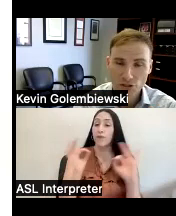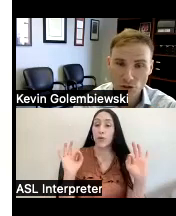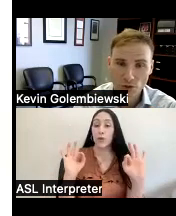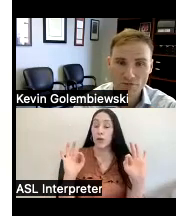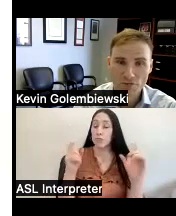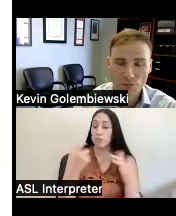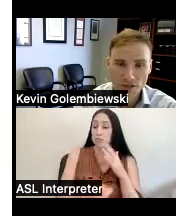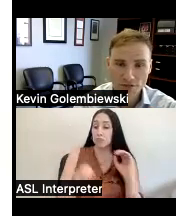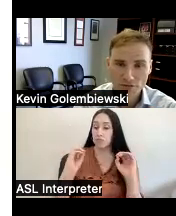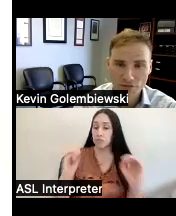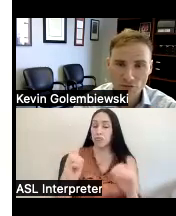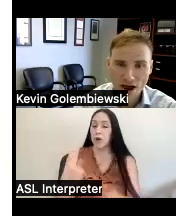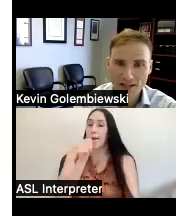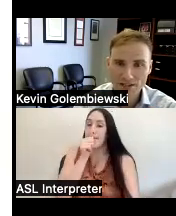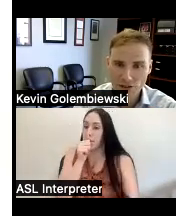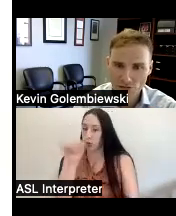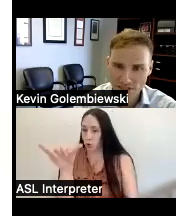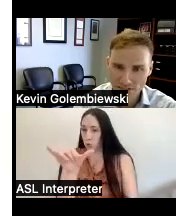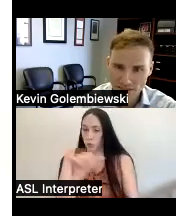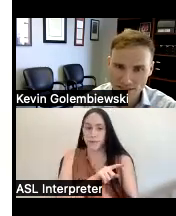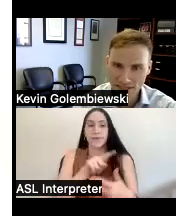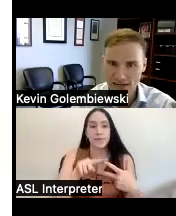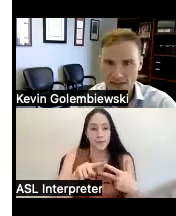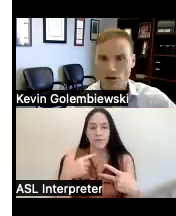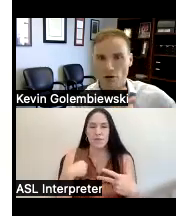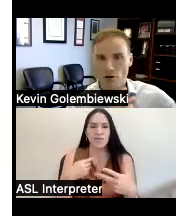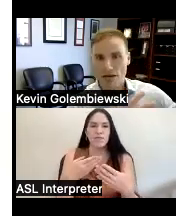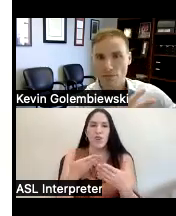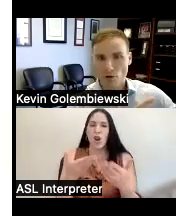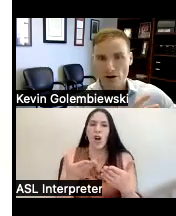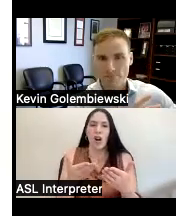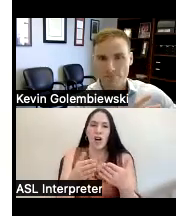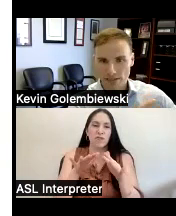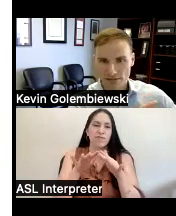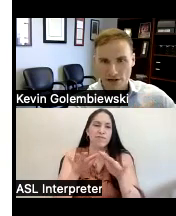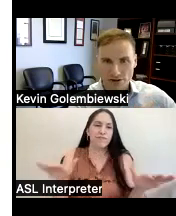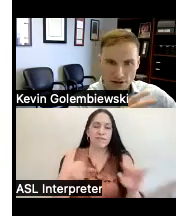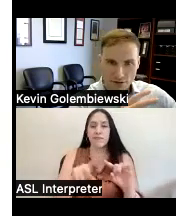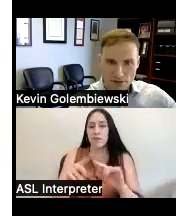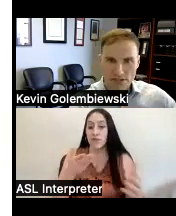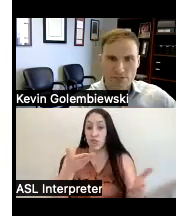two we offer a really variety of services and I think our our broad Mission and our commitment